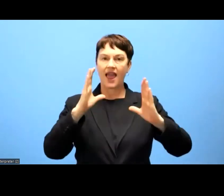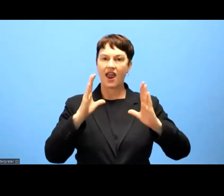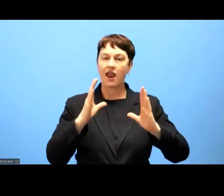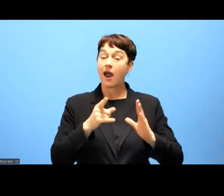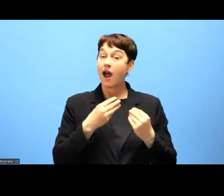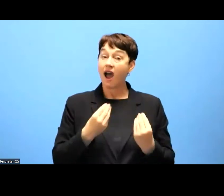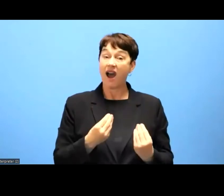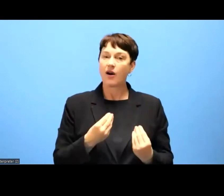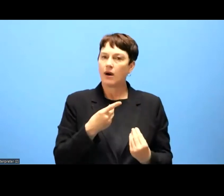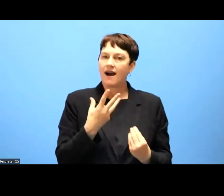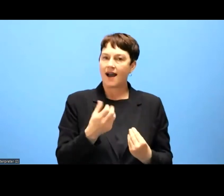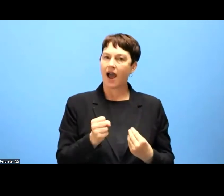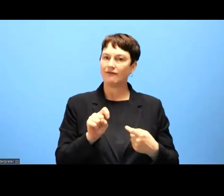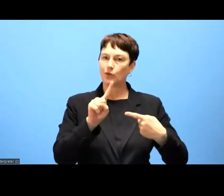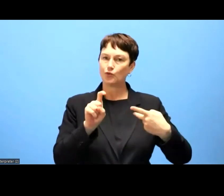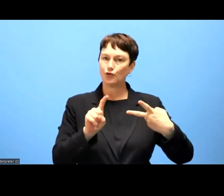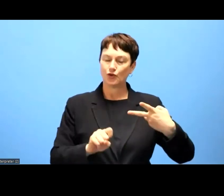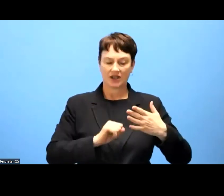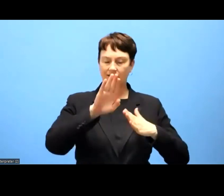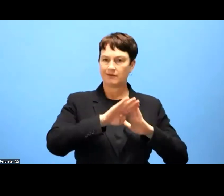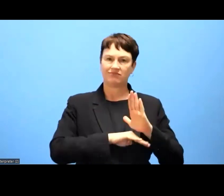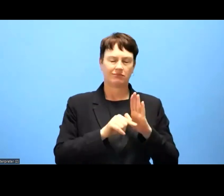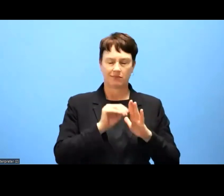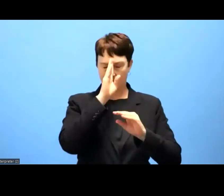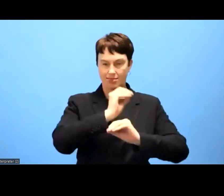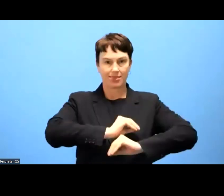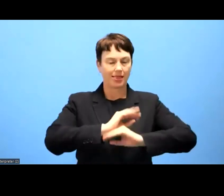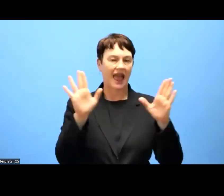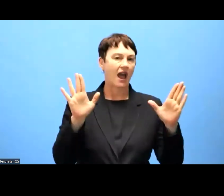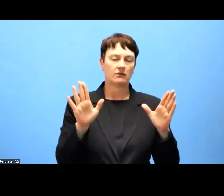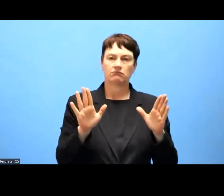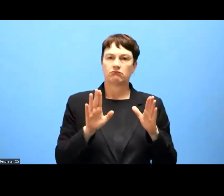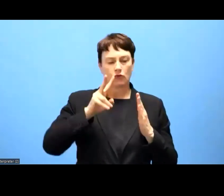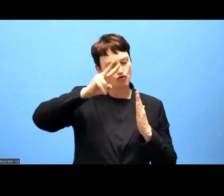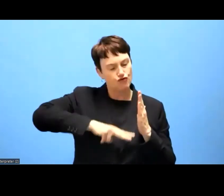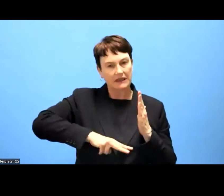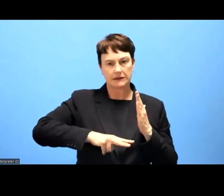of this public consultation and in itself, this is a really good example that we would